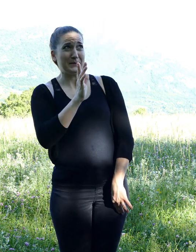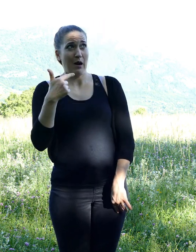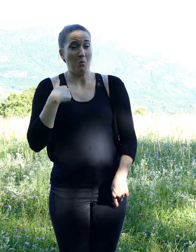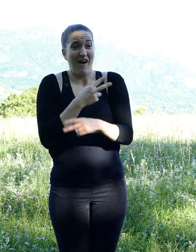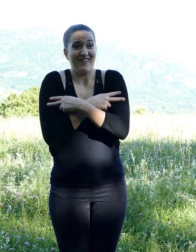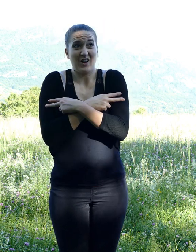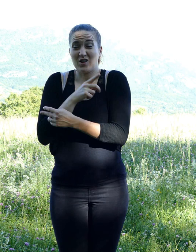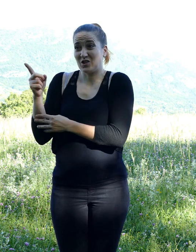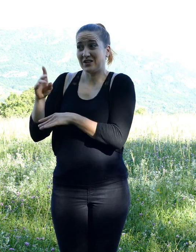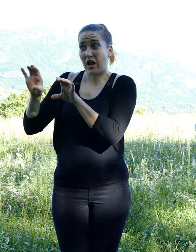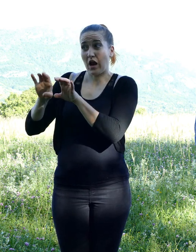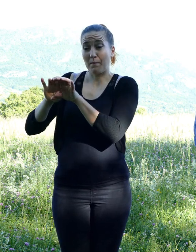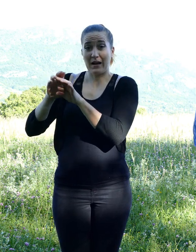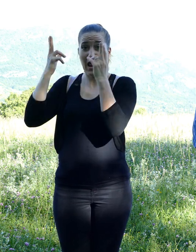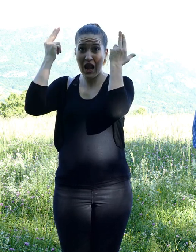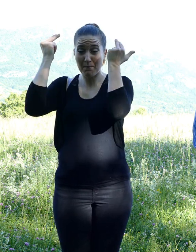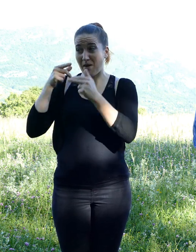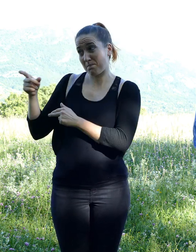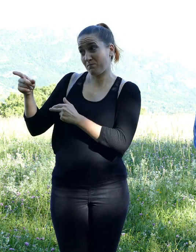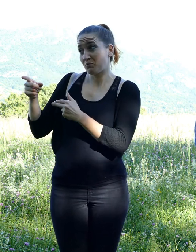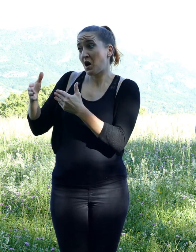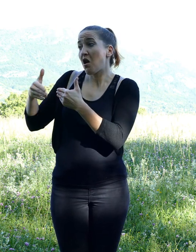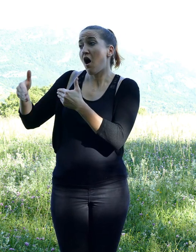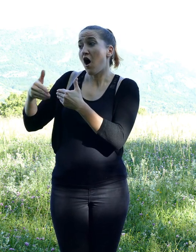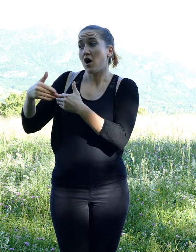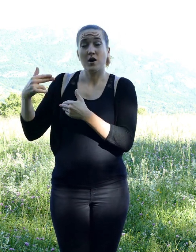to see her cousin the rabbit, the week of the robbery.